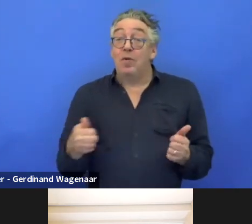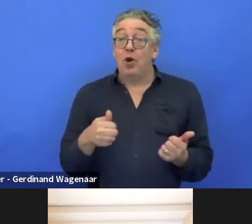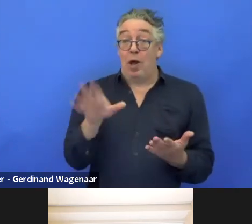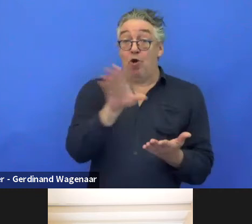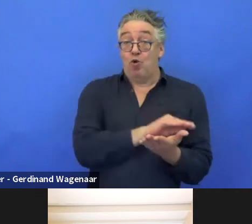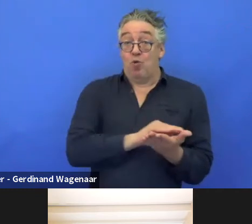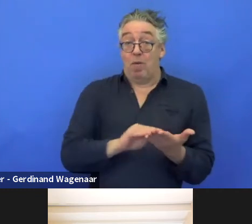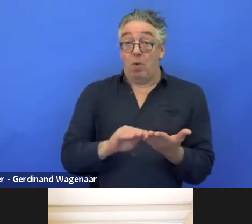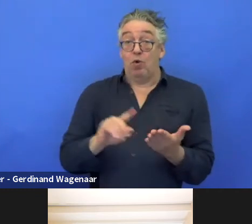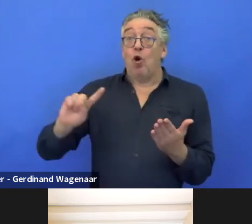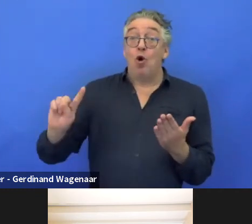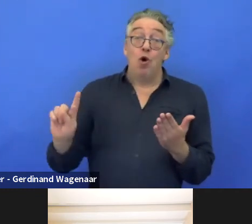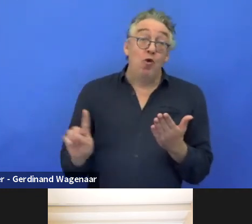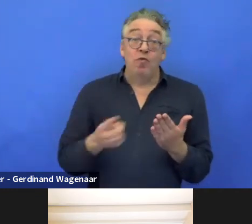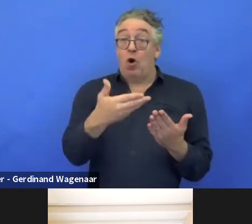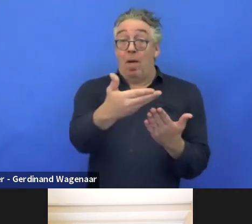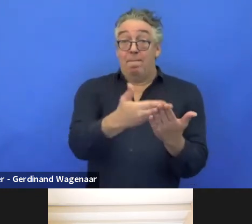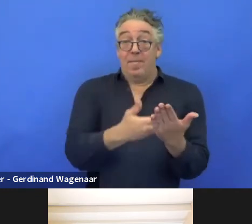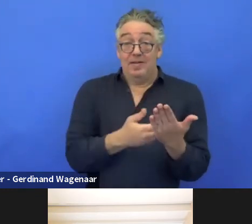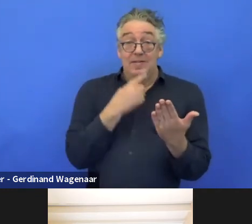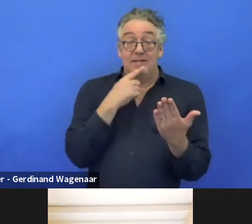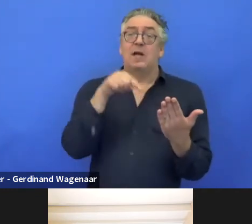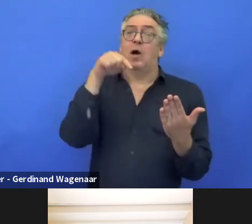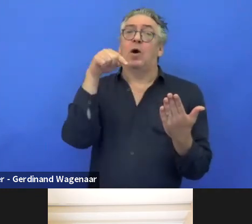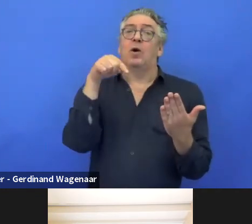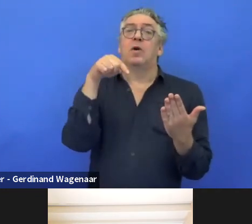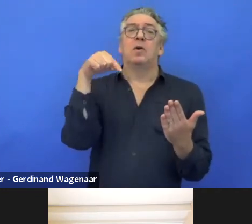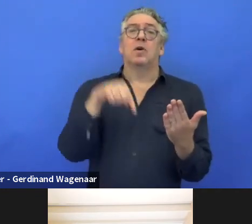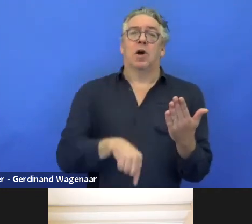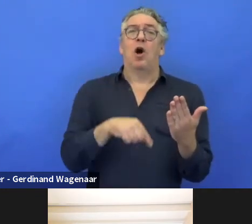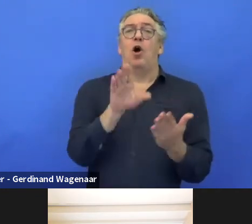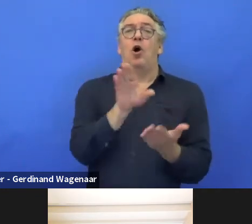it's written that this report complies with the EBU accessibility standards.